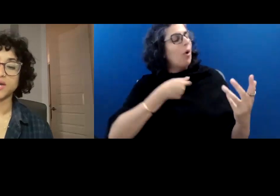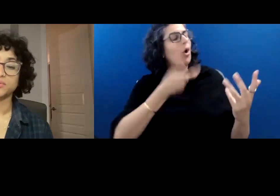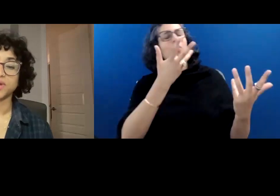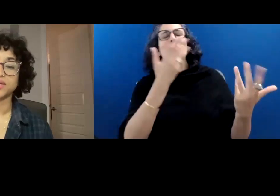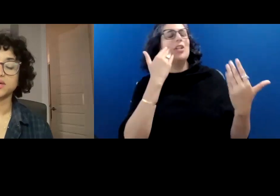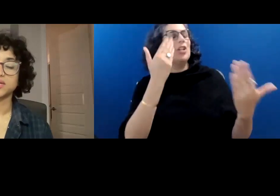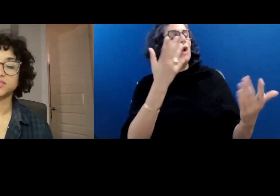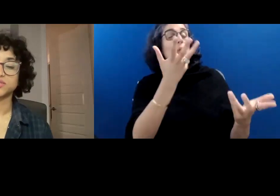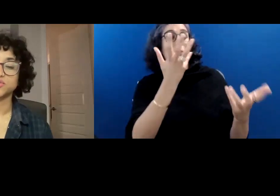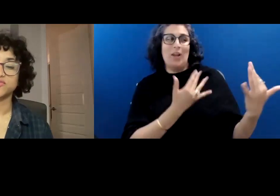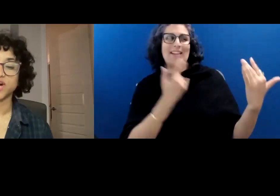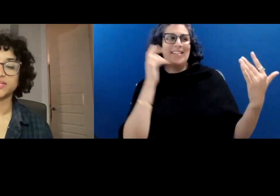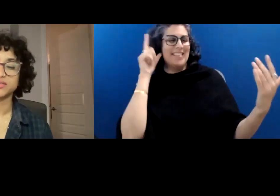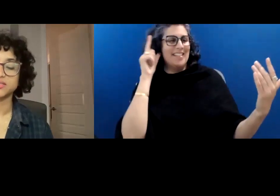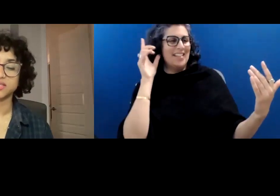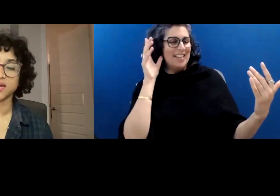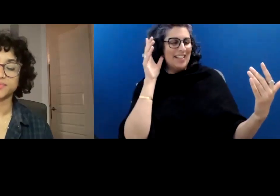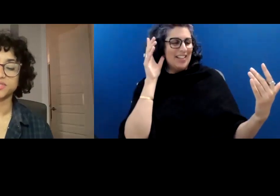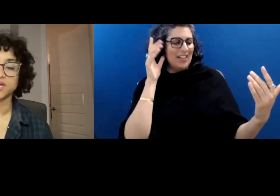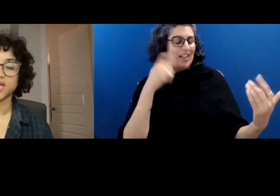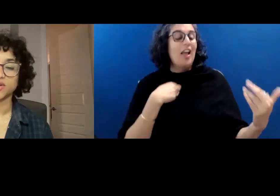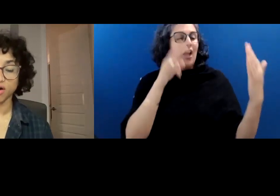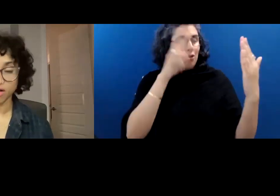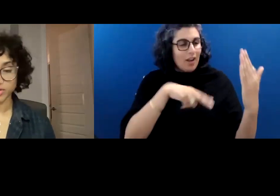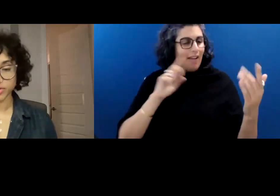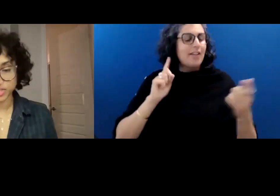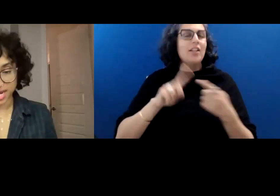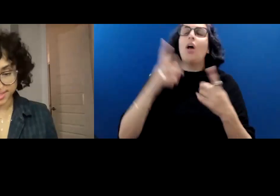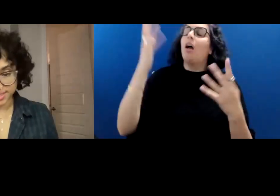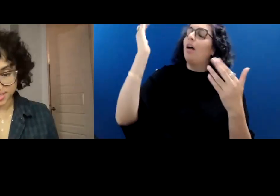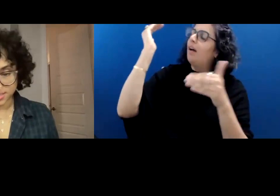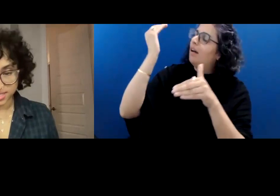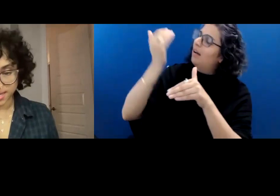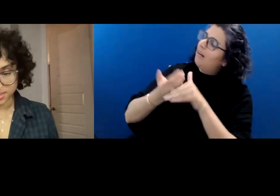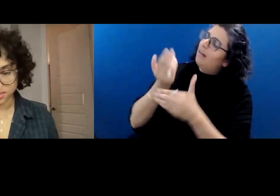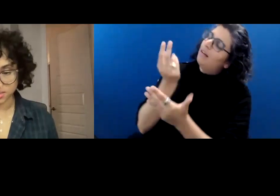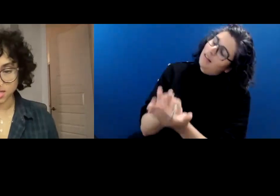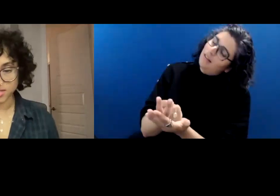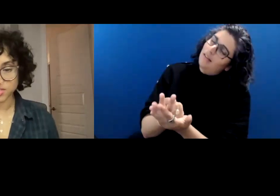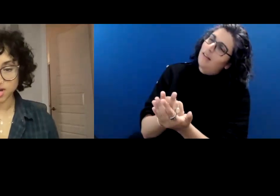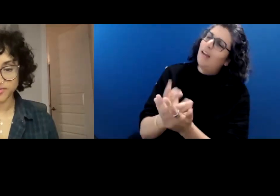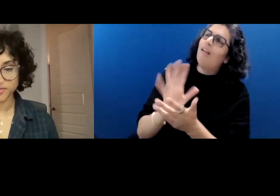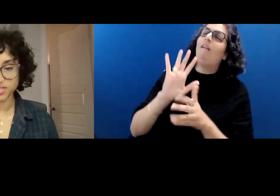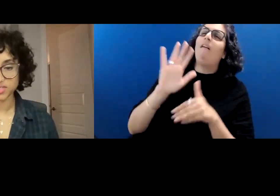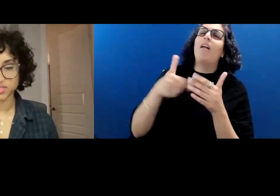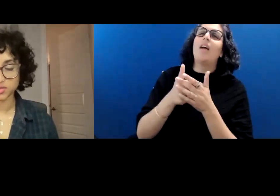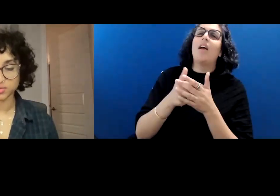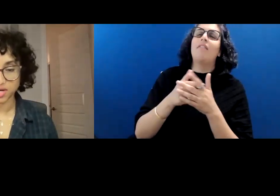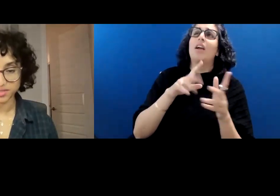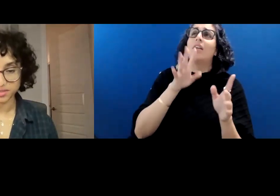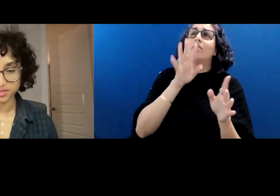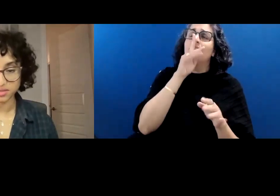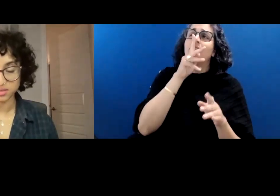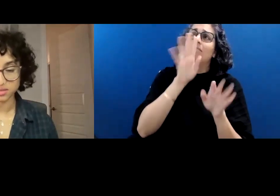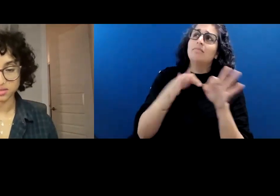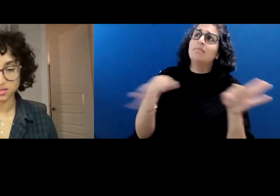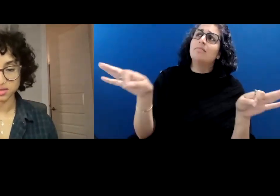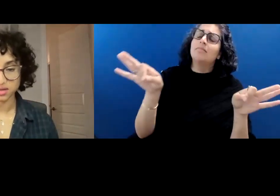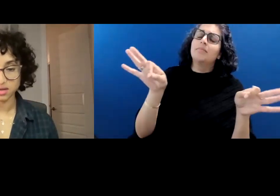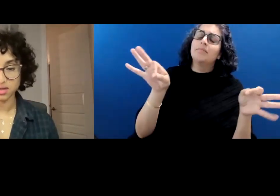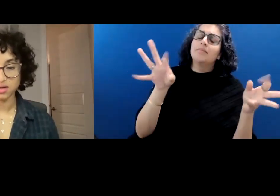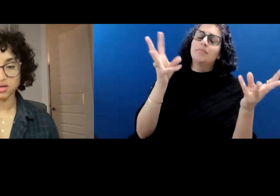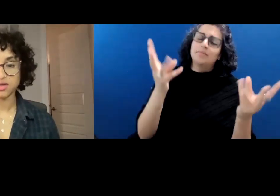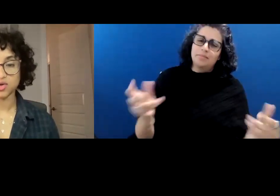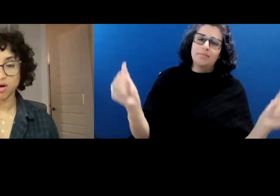I read until you finally slept, and all your jagged syntaxes softened into rest.